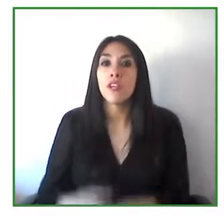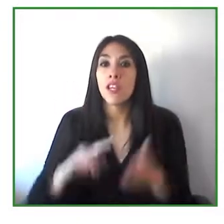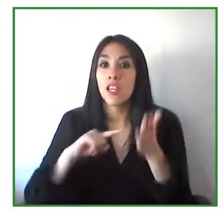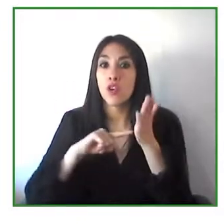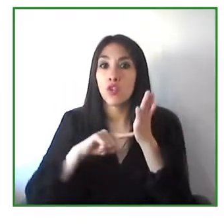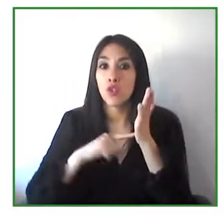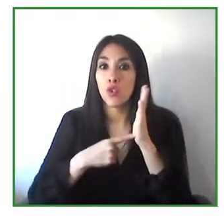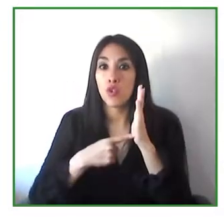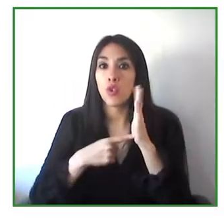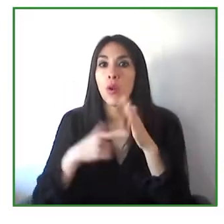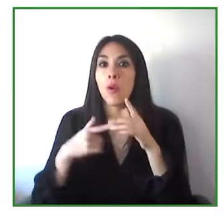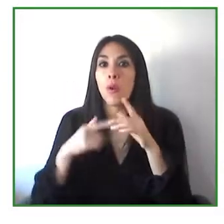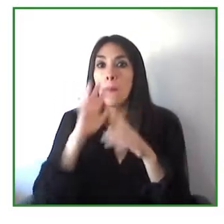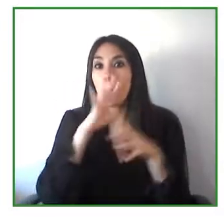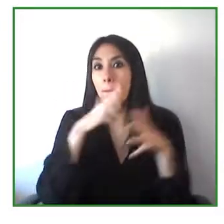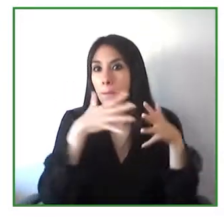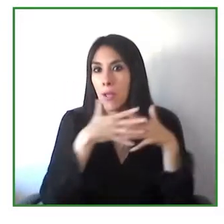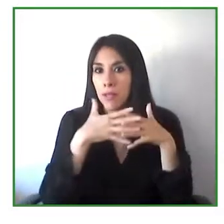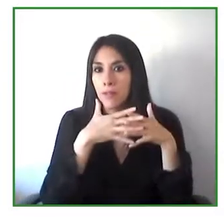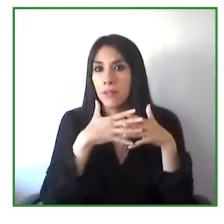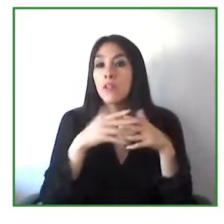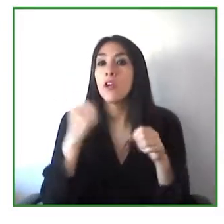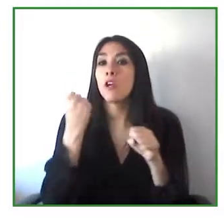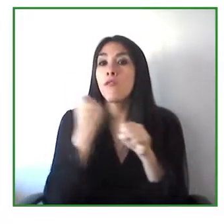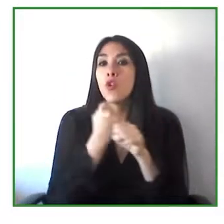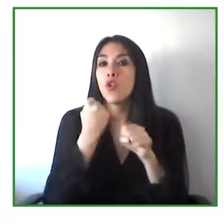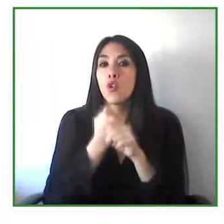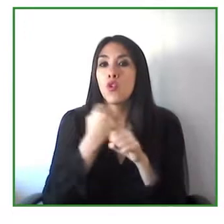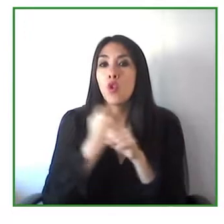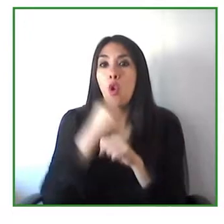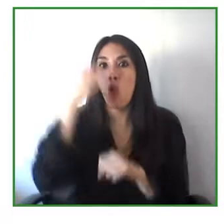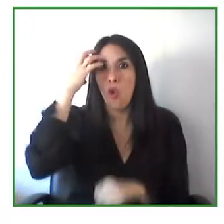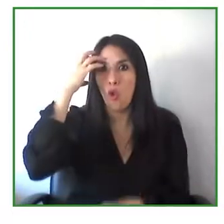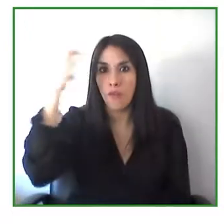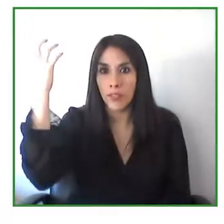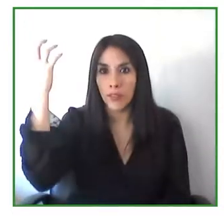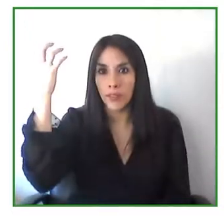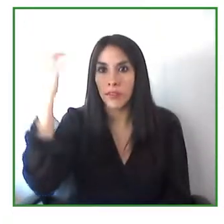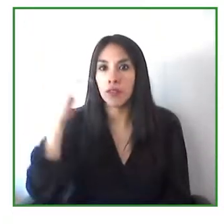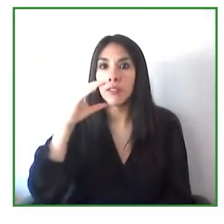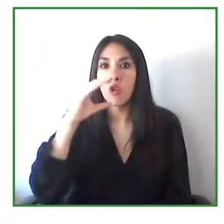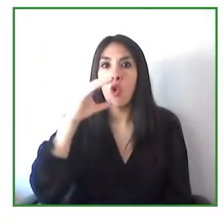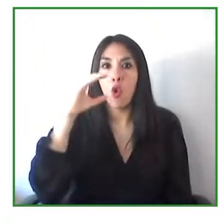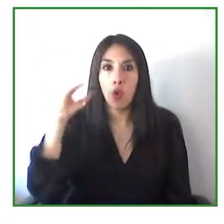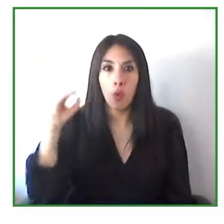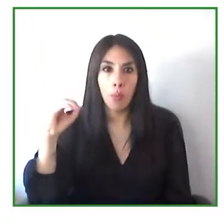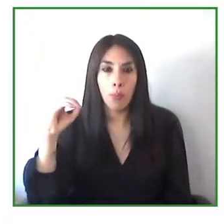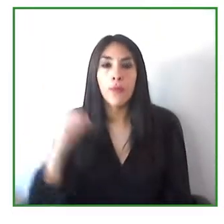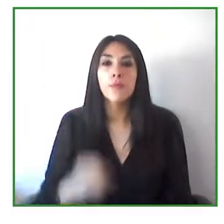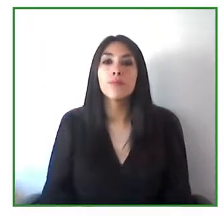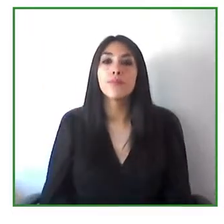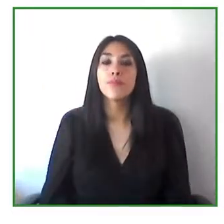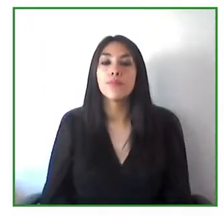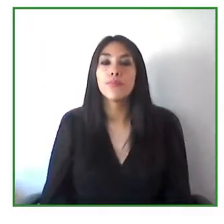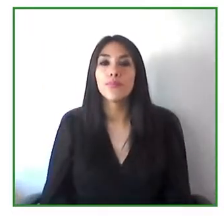of a G3iCT the global initiative for inclusive ICTs